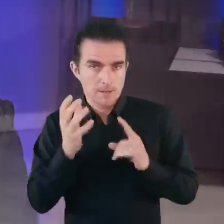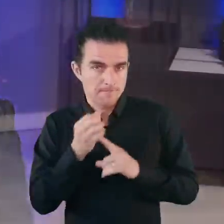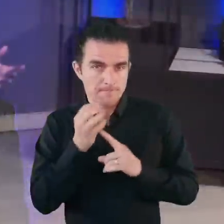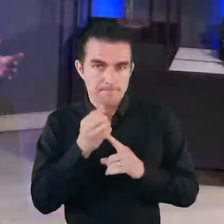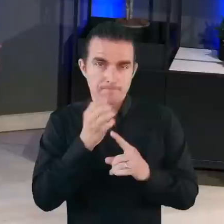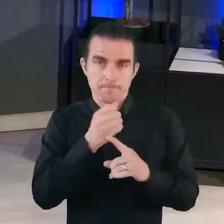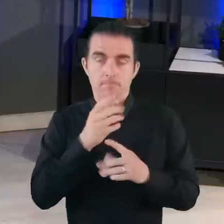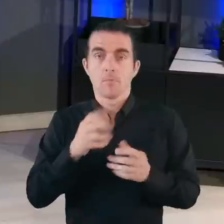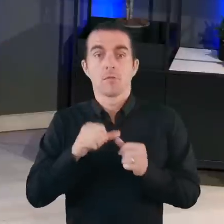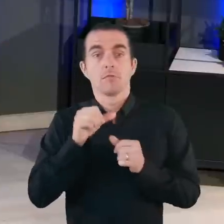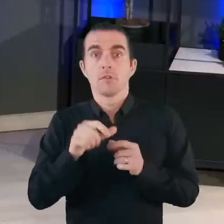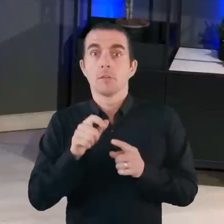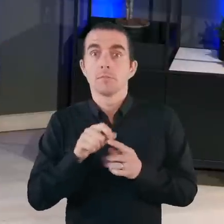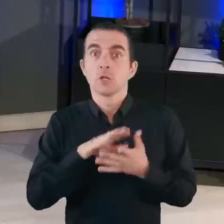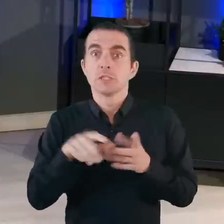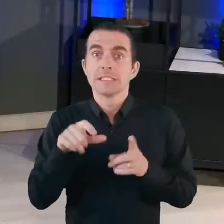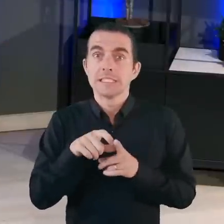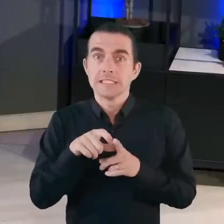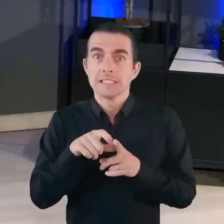And so we go on to this PhD.